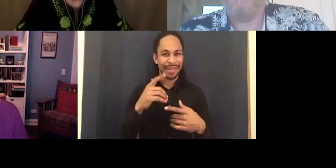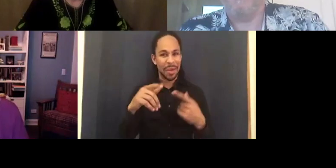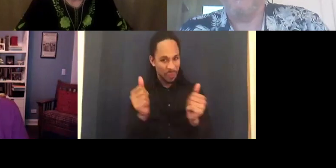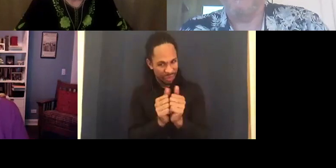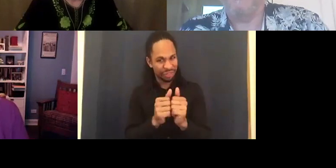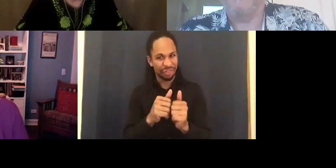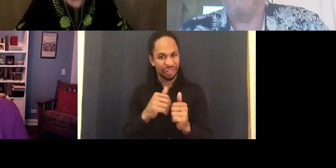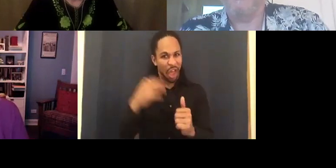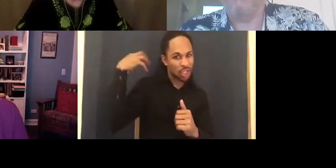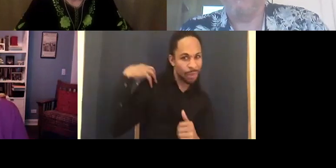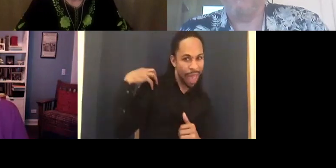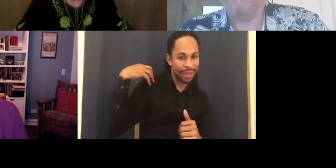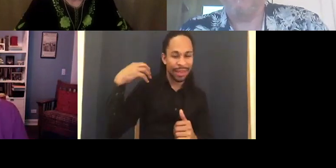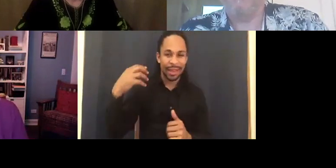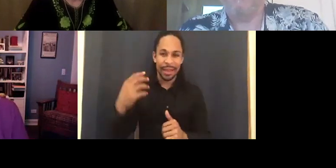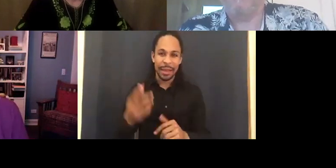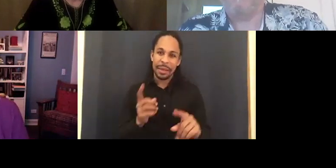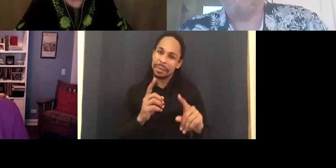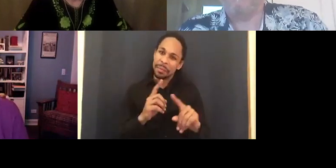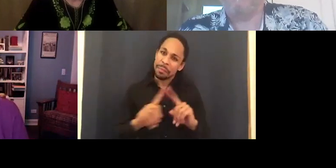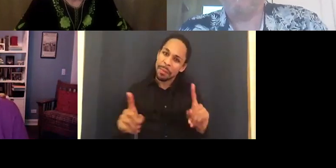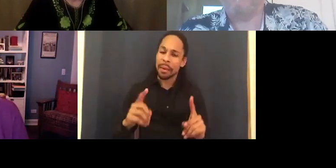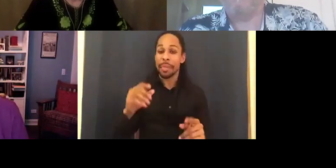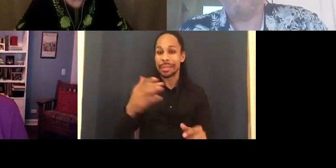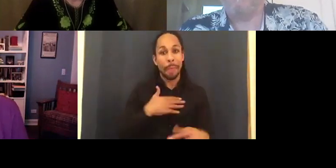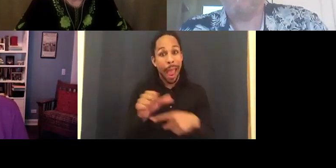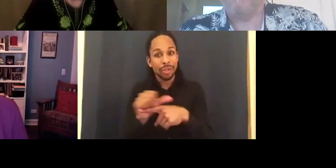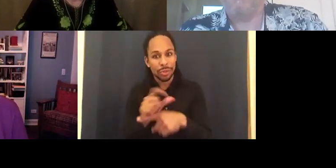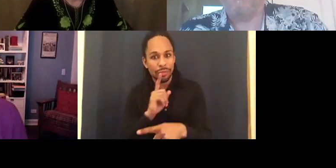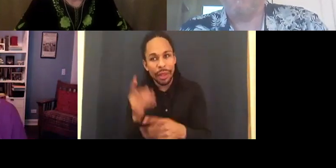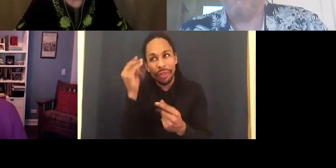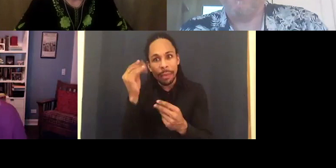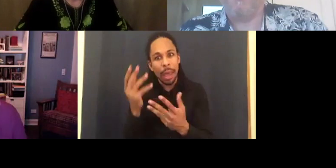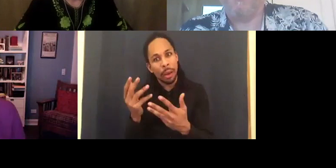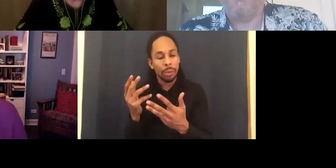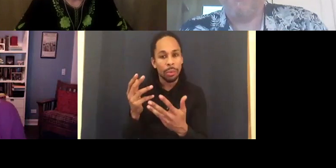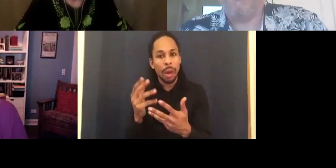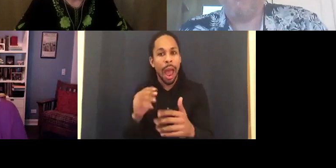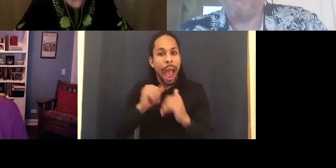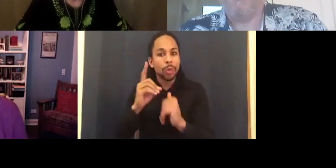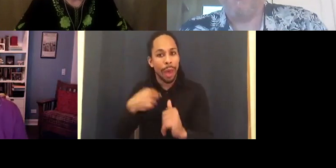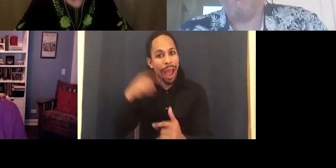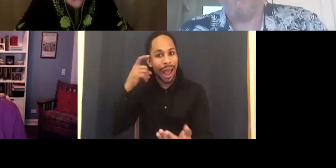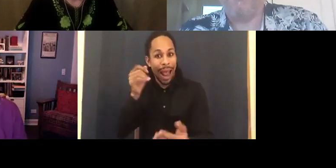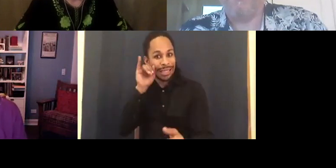But then the weird thing is that I felt I did know the hunch back.